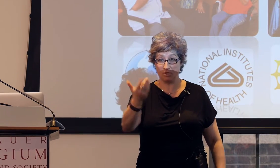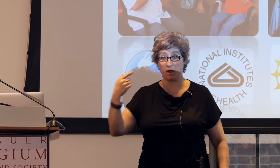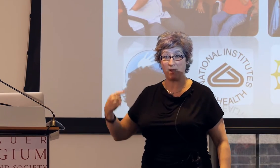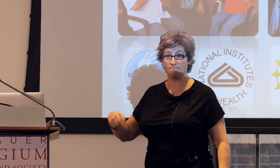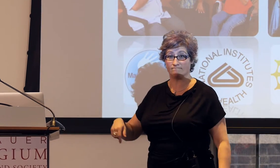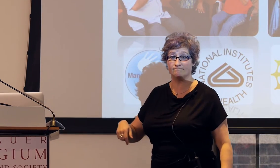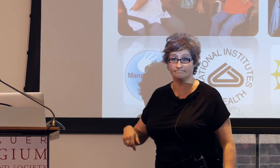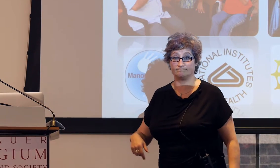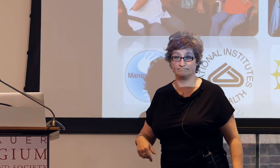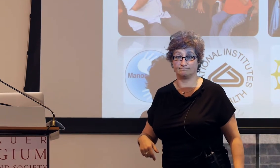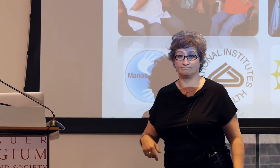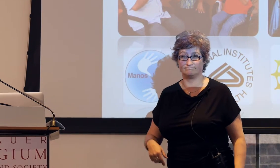Would you come up?